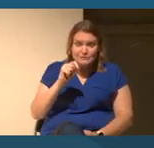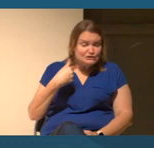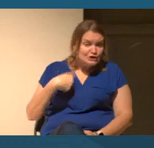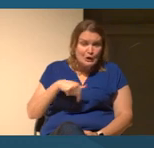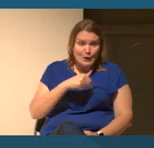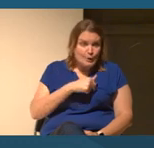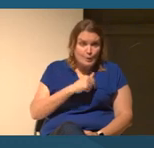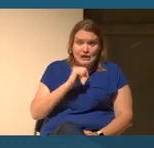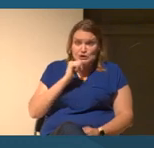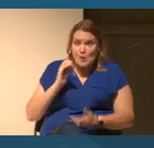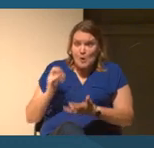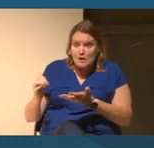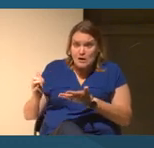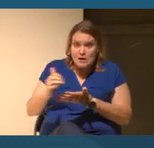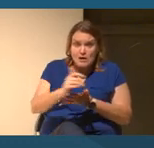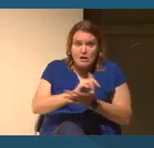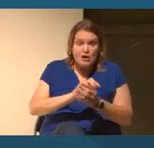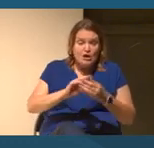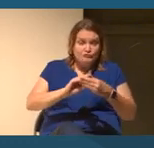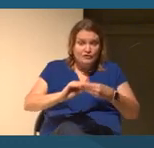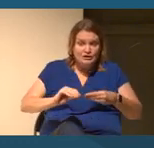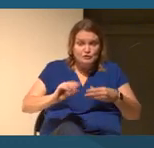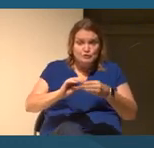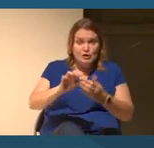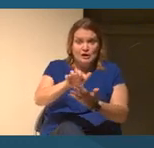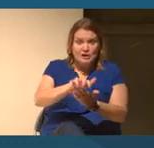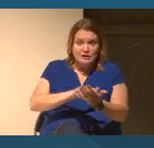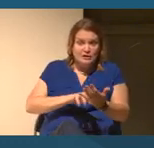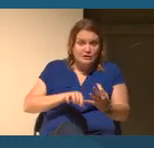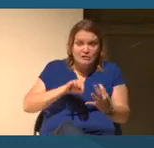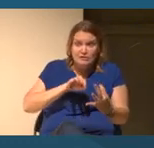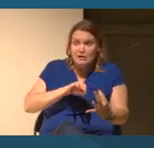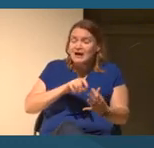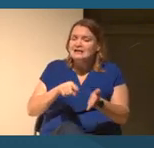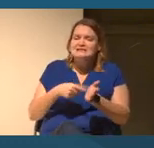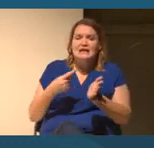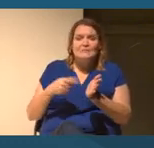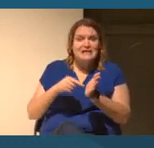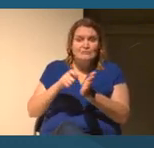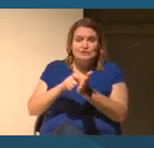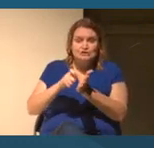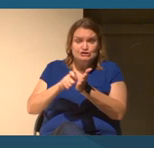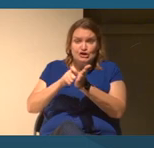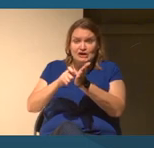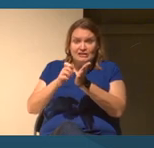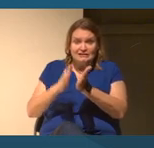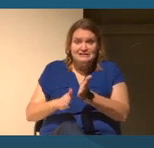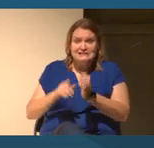You know, I was talking about yesterday how sometimes journalists have this make this mistake of being ahistorical.